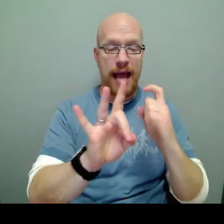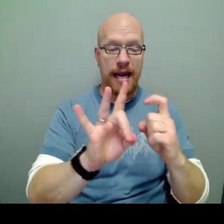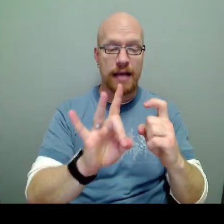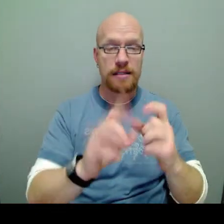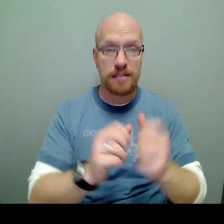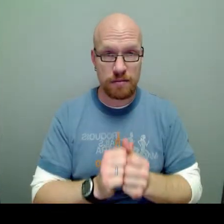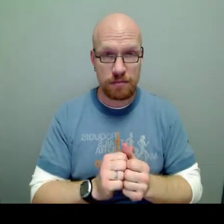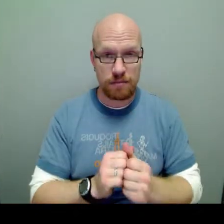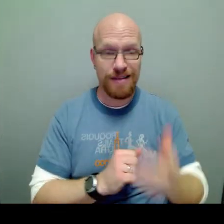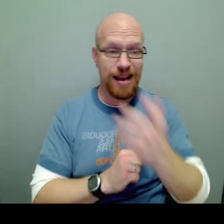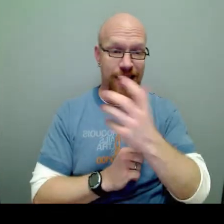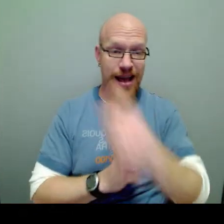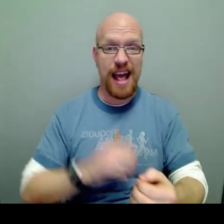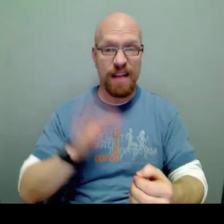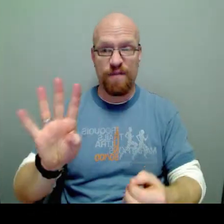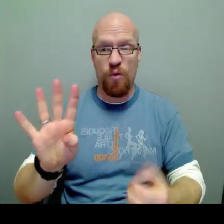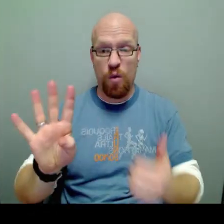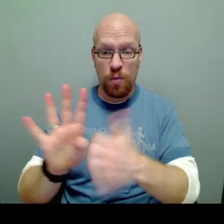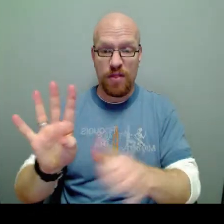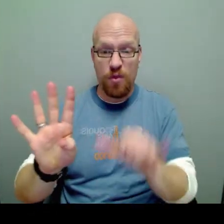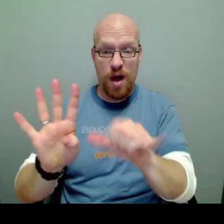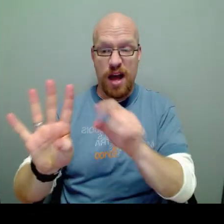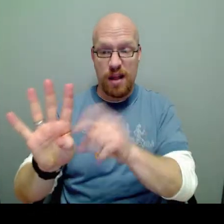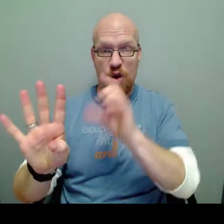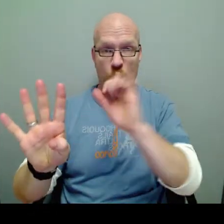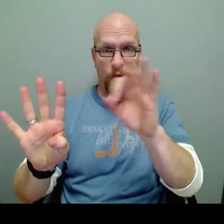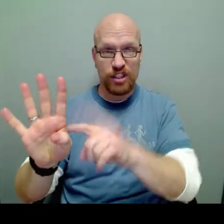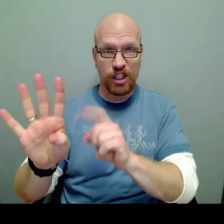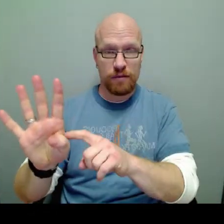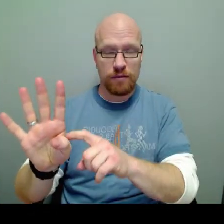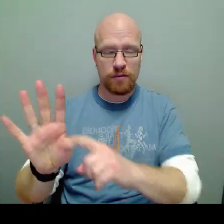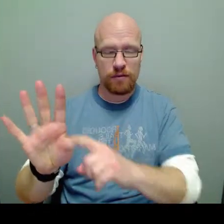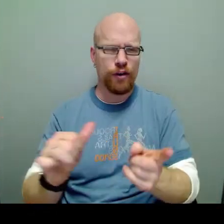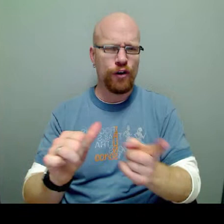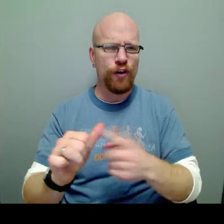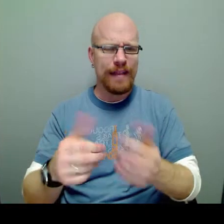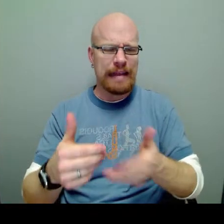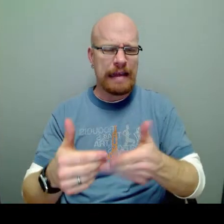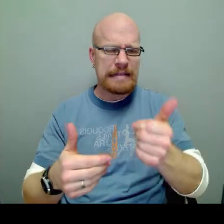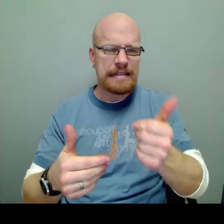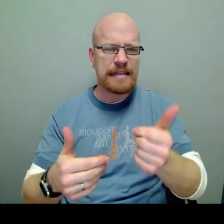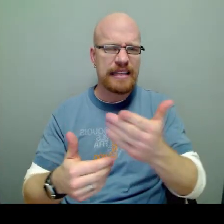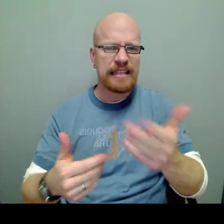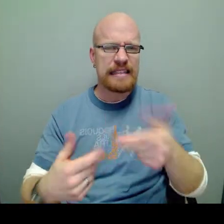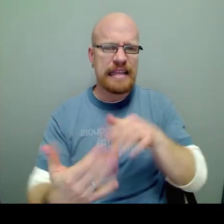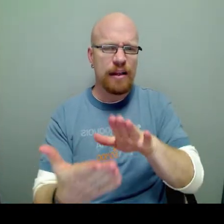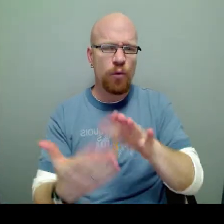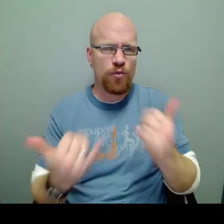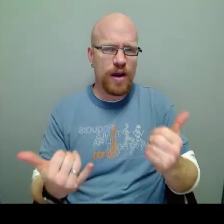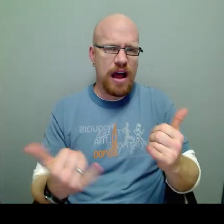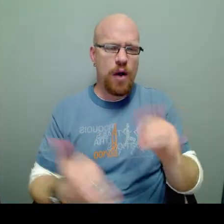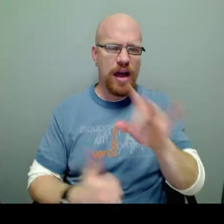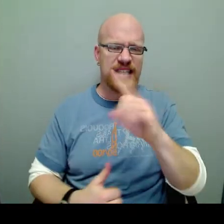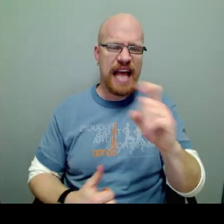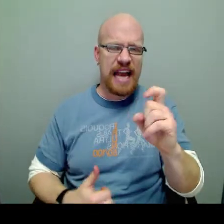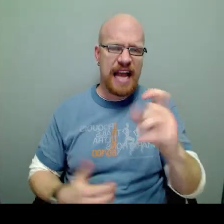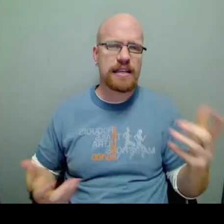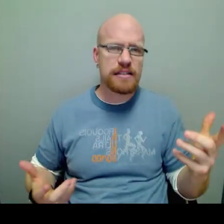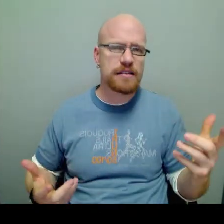8X and 4 with the Y, the coefficient. The easiest thing to deal with right now is the 8X.